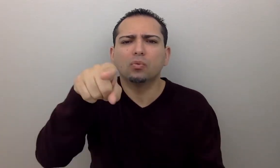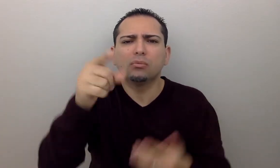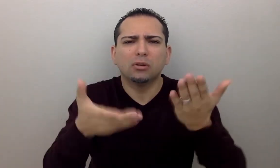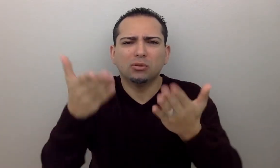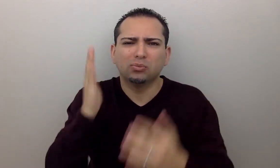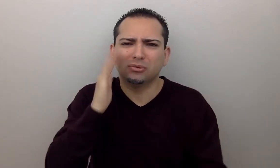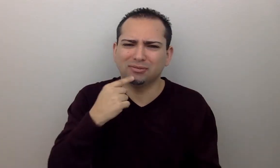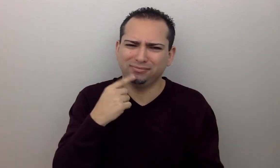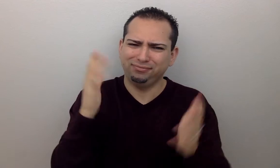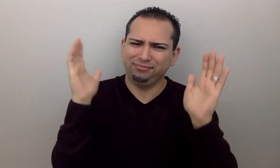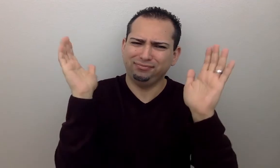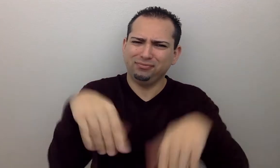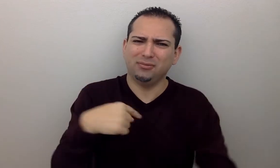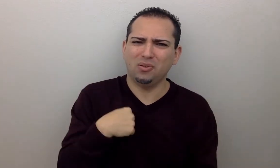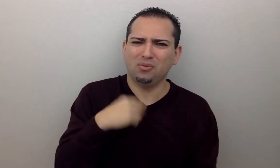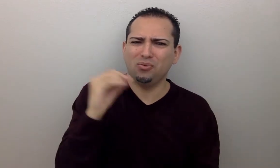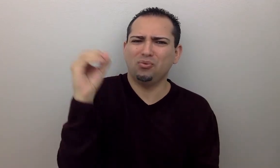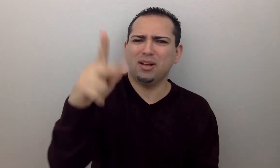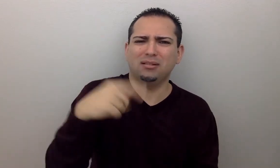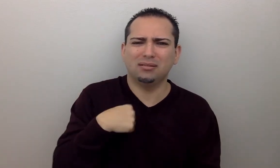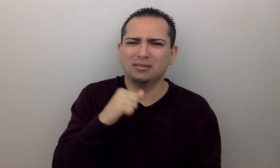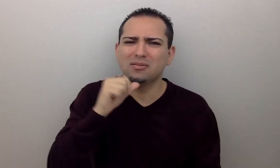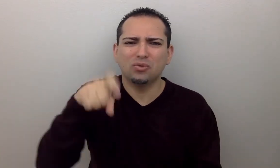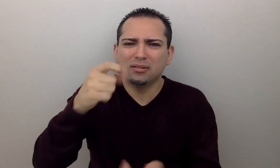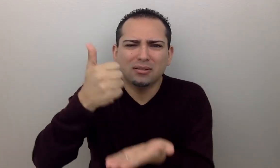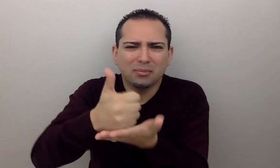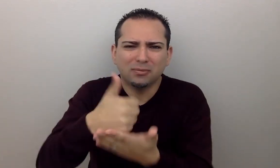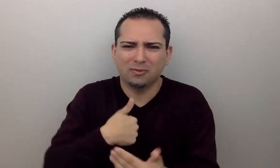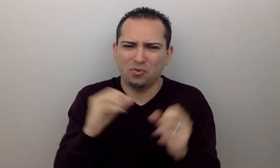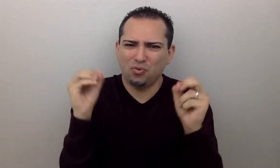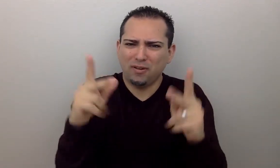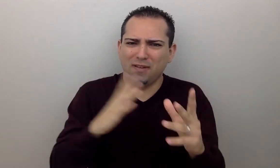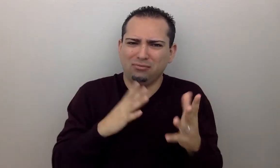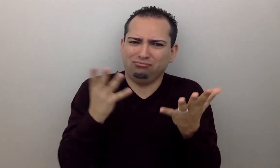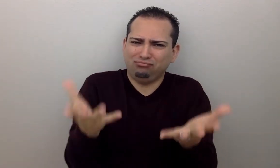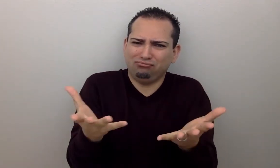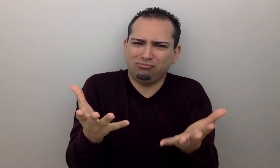You might say, “Hey, I’m okay. I don’t need any help. I’m doing well.”